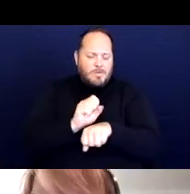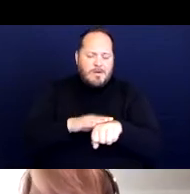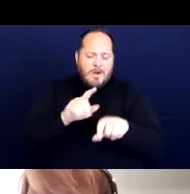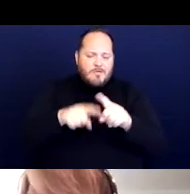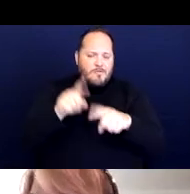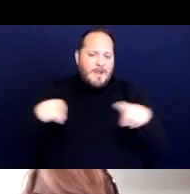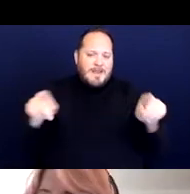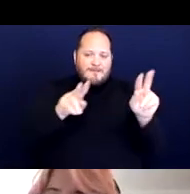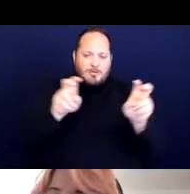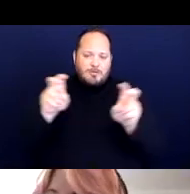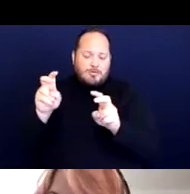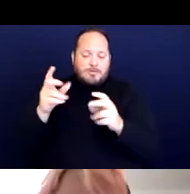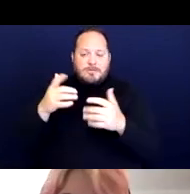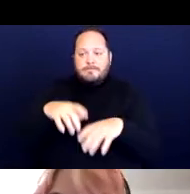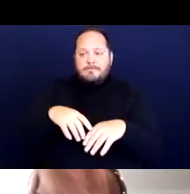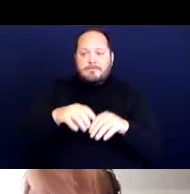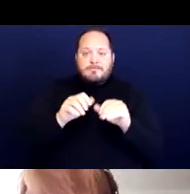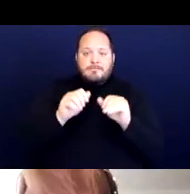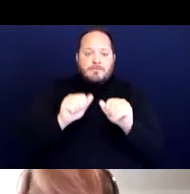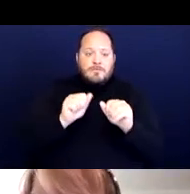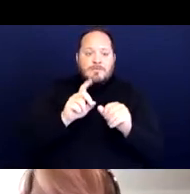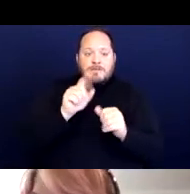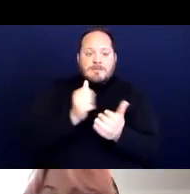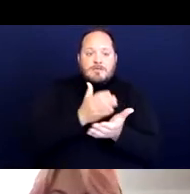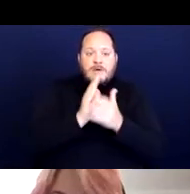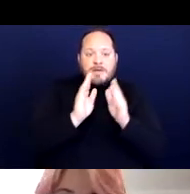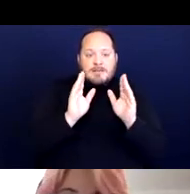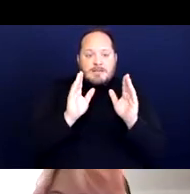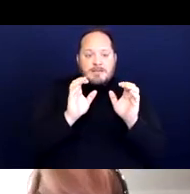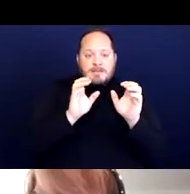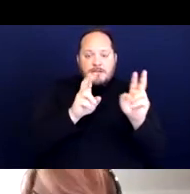from a disability rights issues, from housing, healthcare